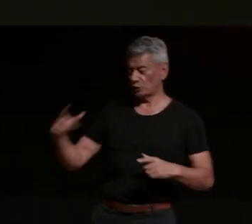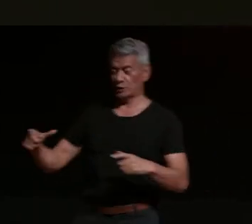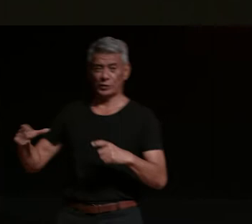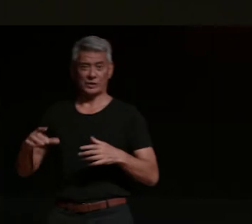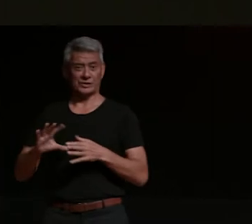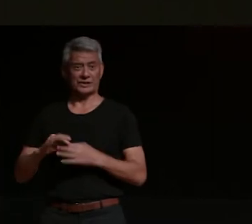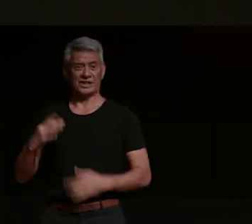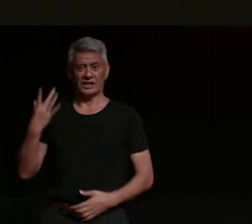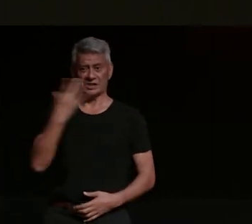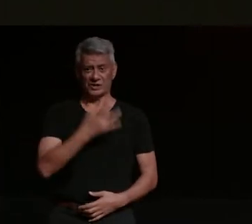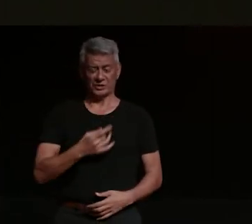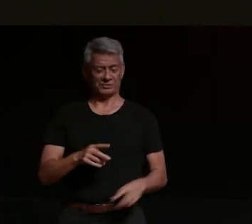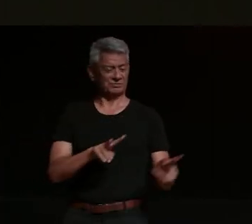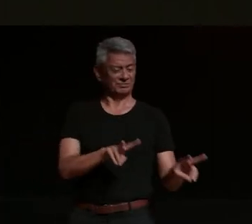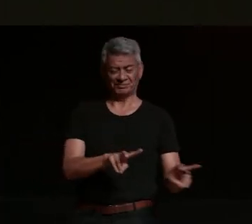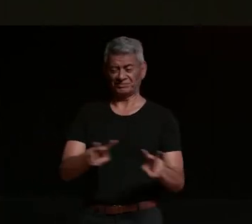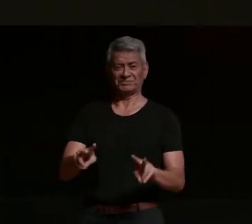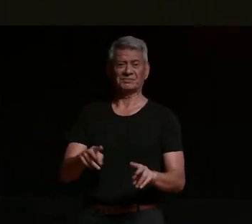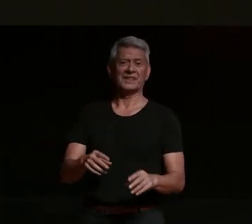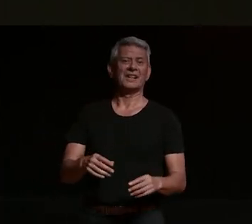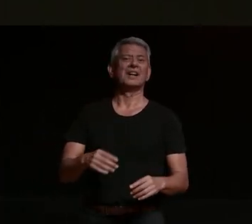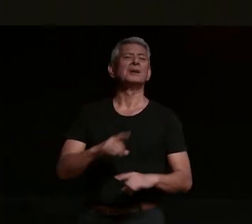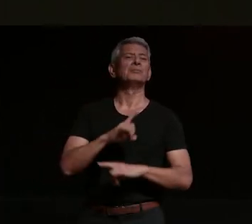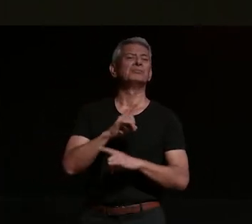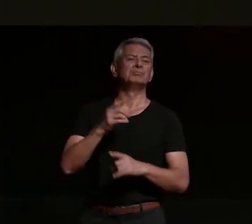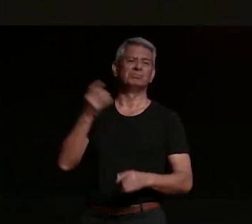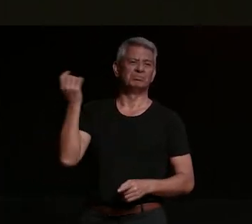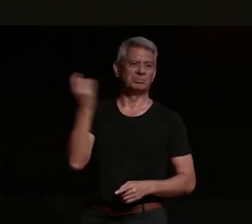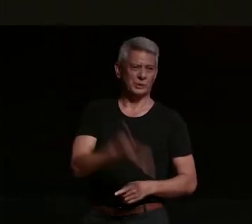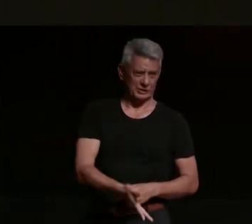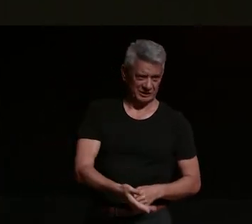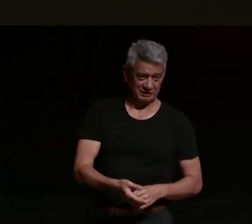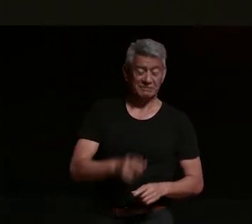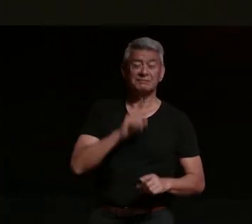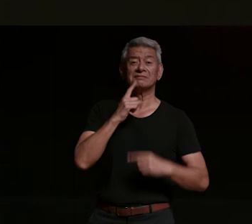called [ __ ] on that and there's a couple of reasons why i don't think of motorcycles as magic